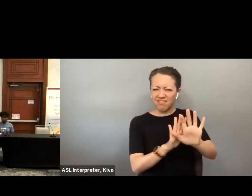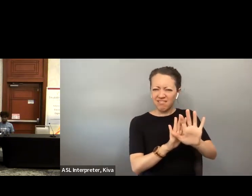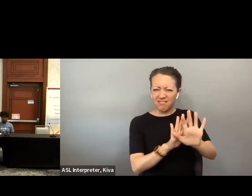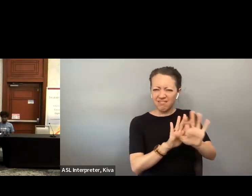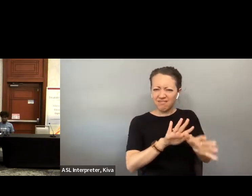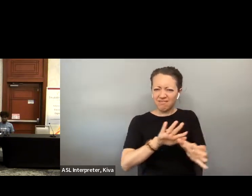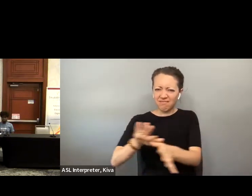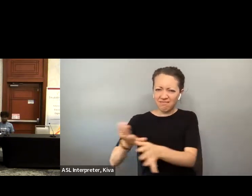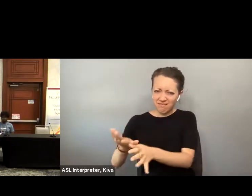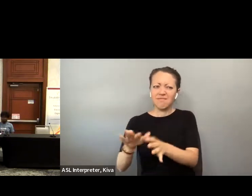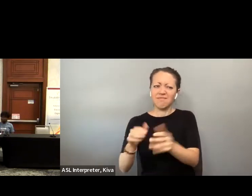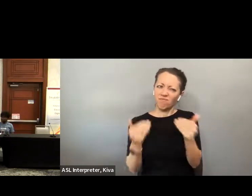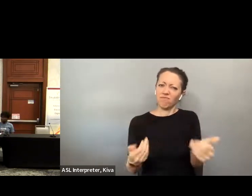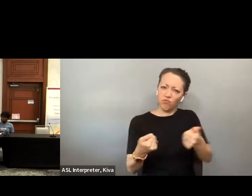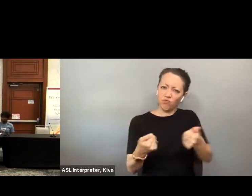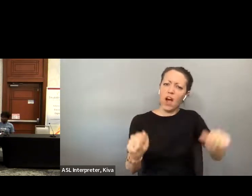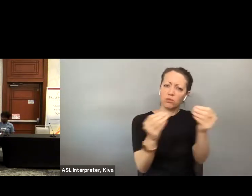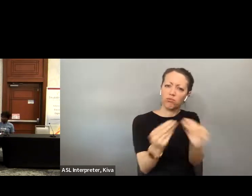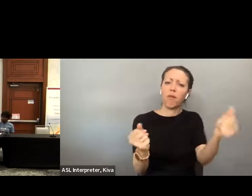what we need to do to make it so it is not a problem instead